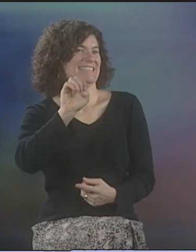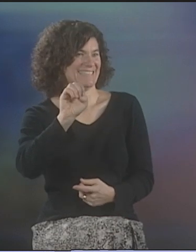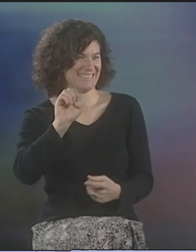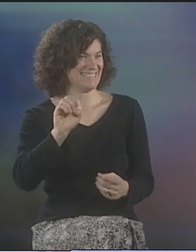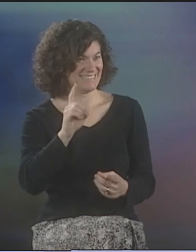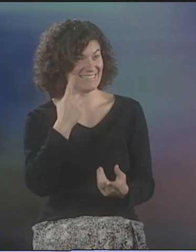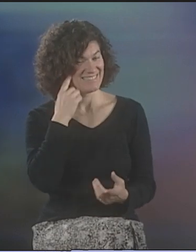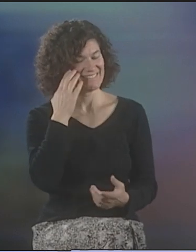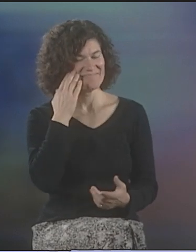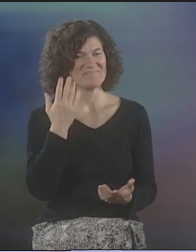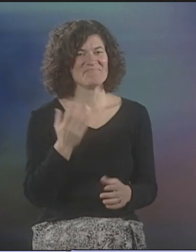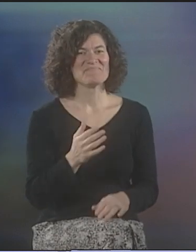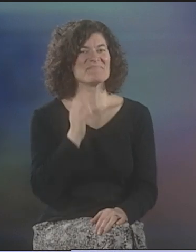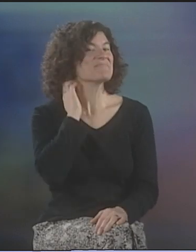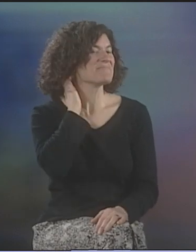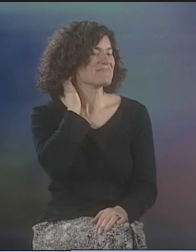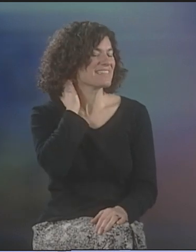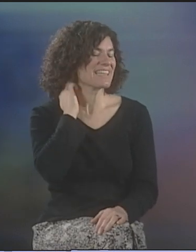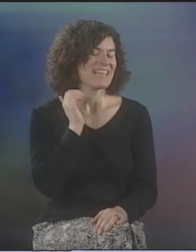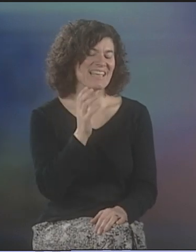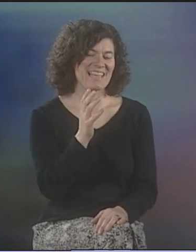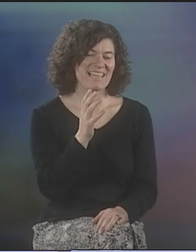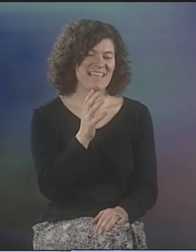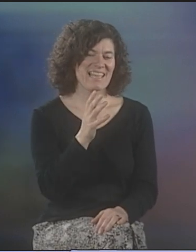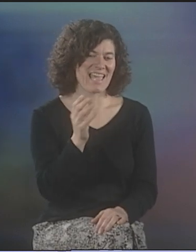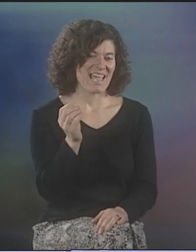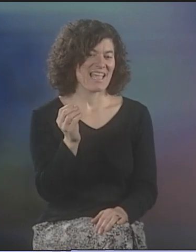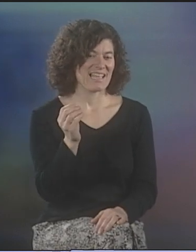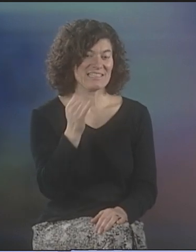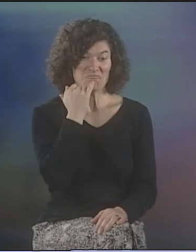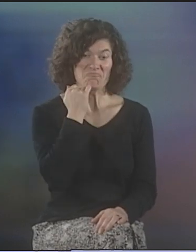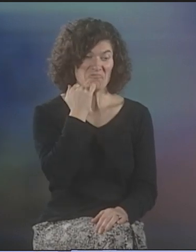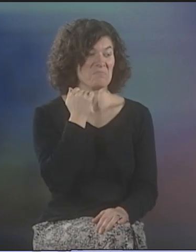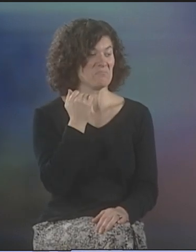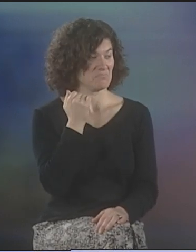SEEMED LIKE THERE WAS A POETRY SCENE HERE IN ROCHESTER.